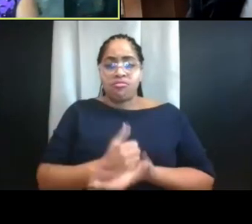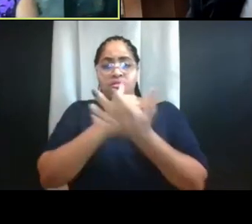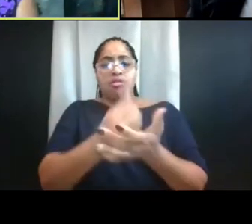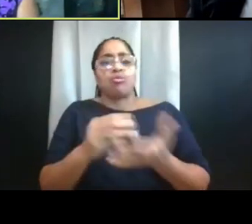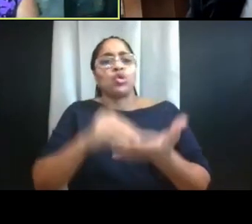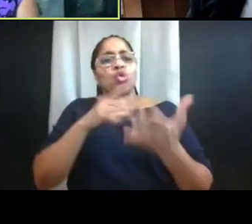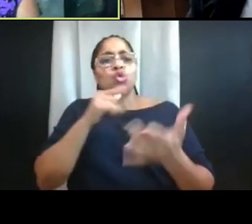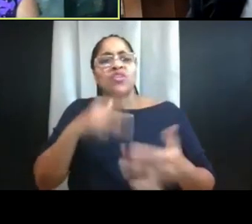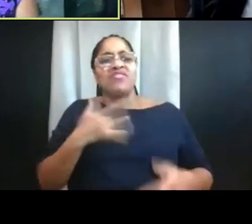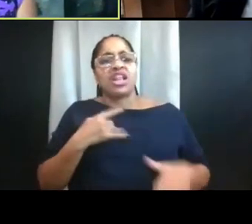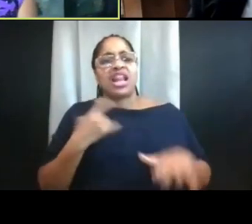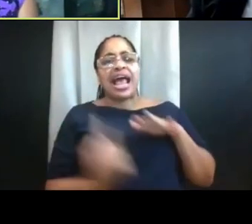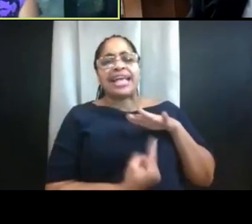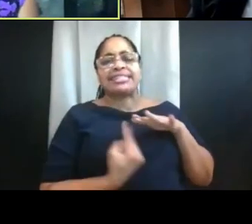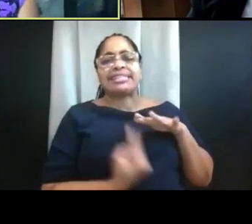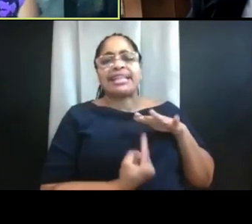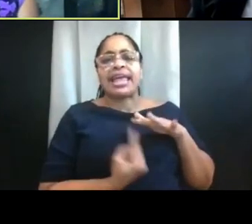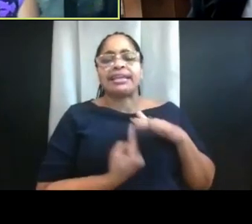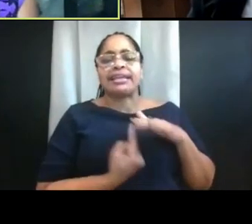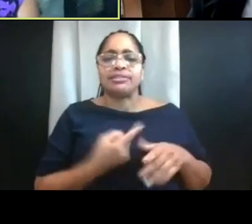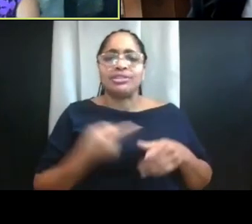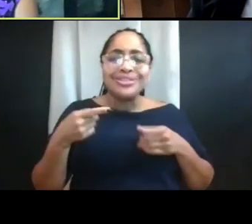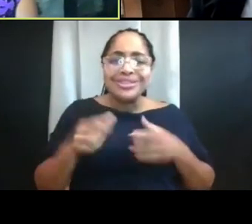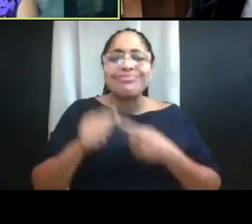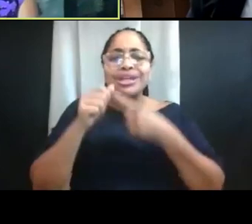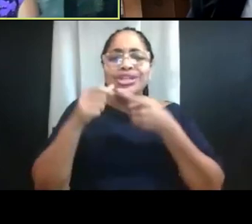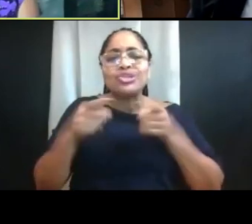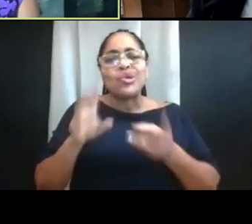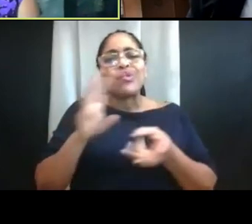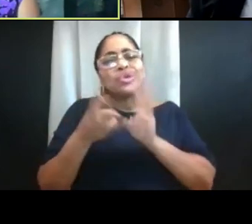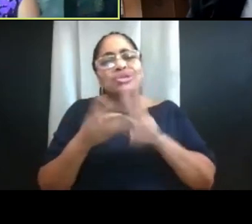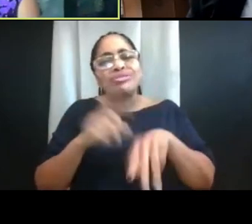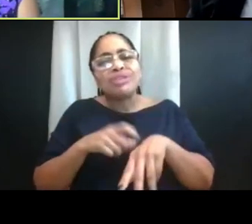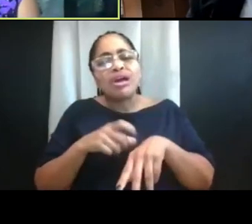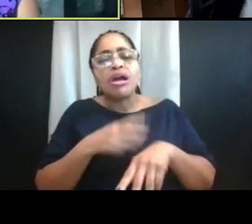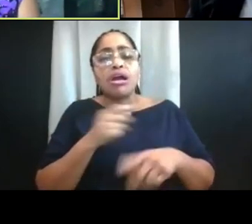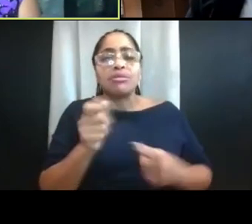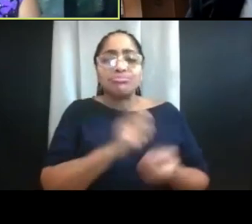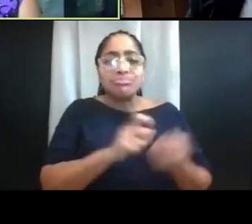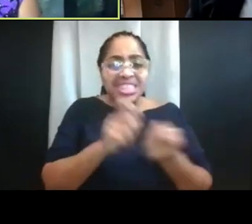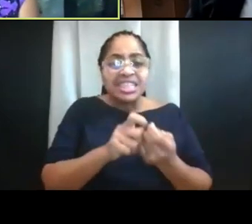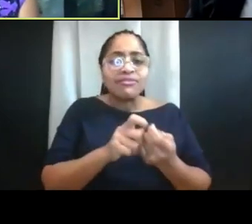"especially during the winter months?" And this is specific also to the first-year students.